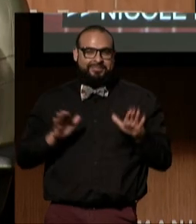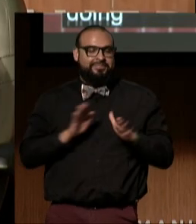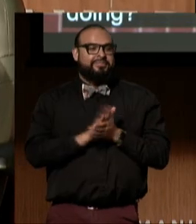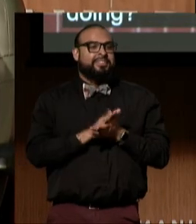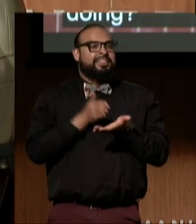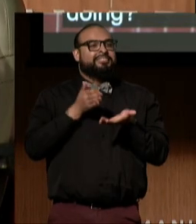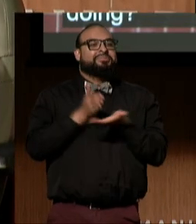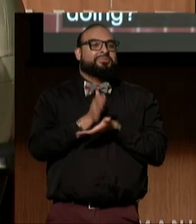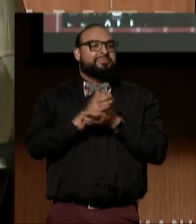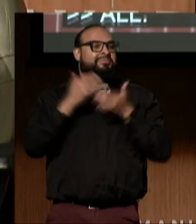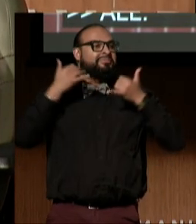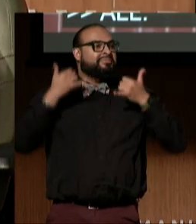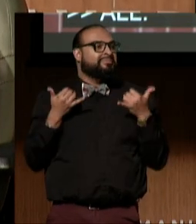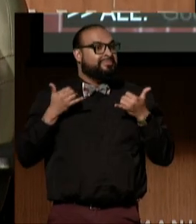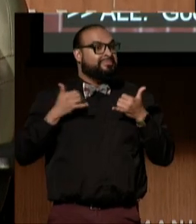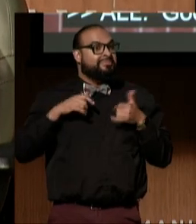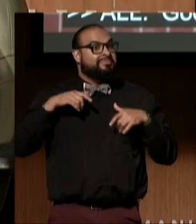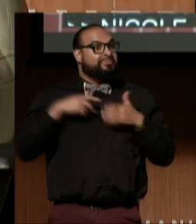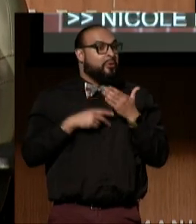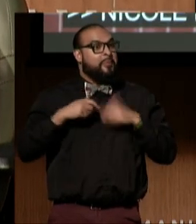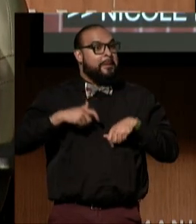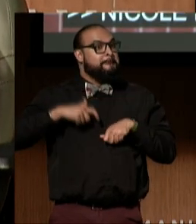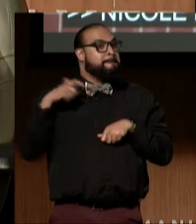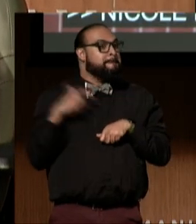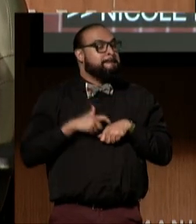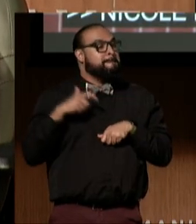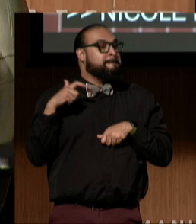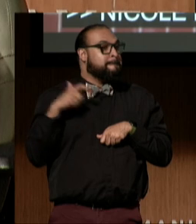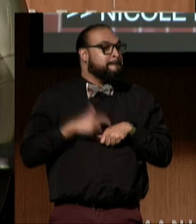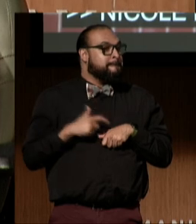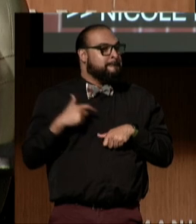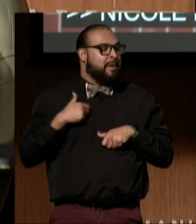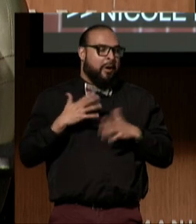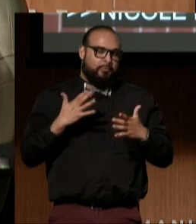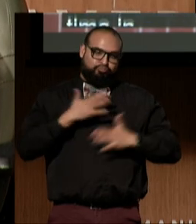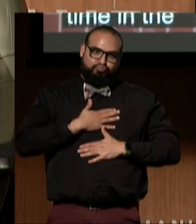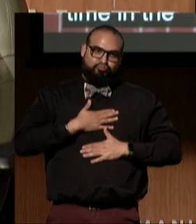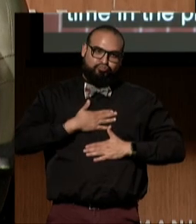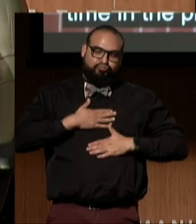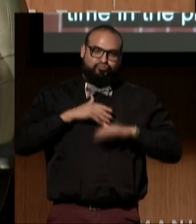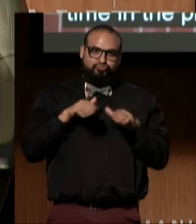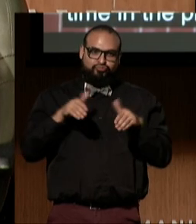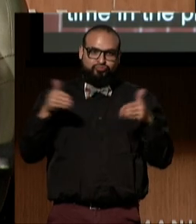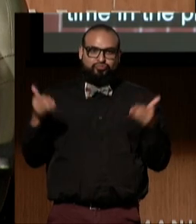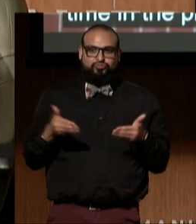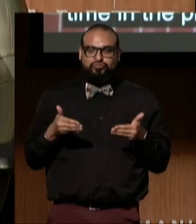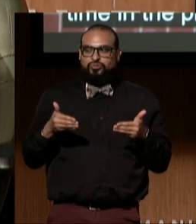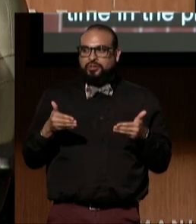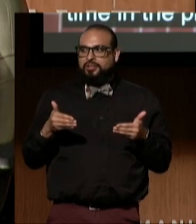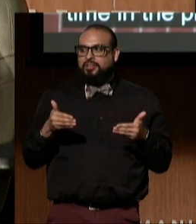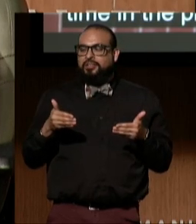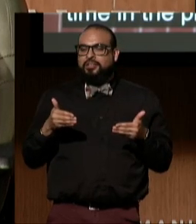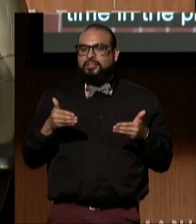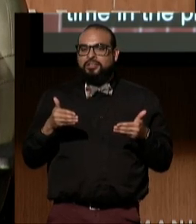Now is the time in the program where I have the pleasure of introducing our Parent Training